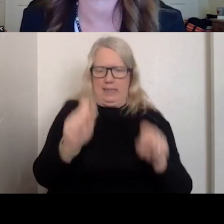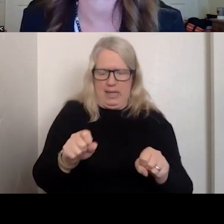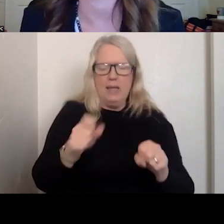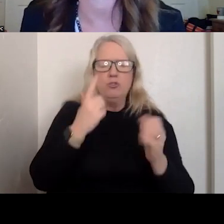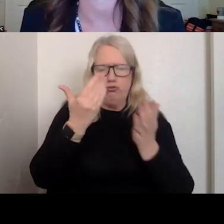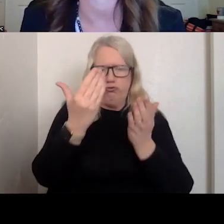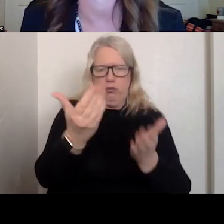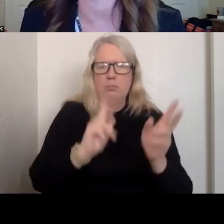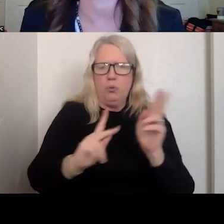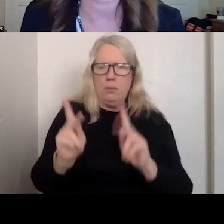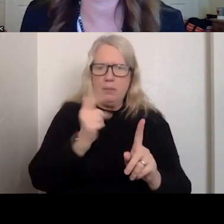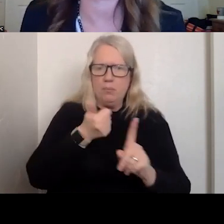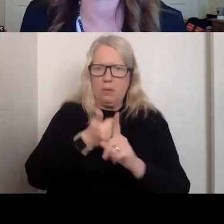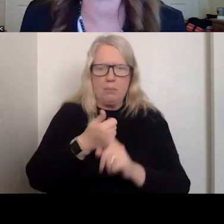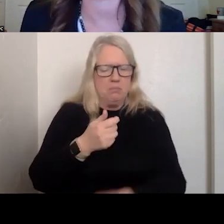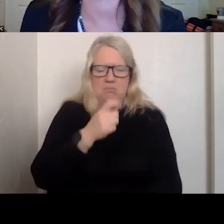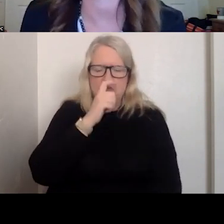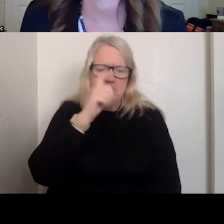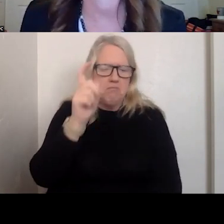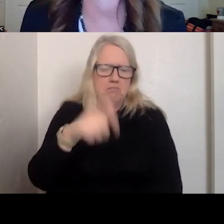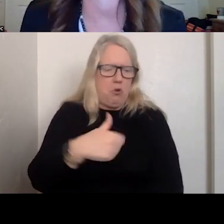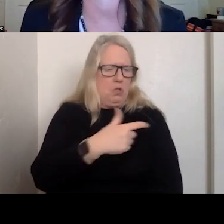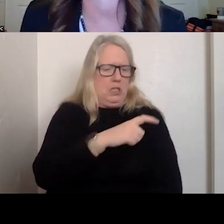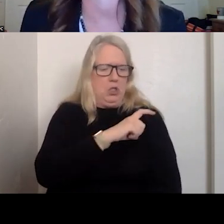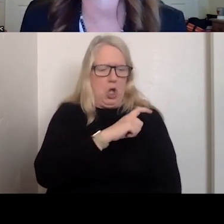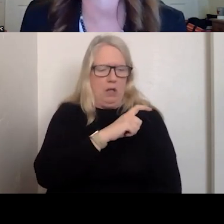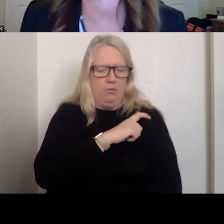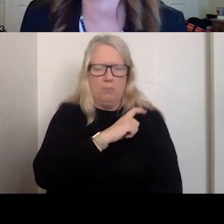THEMSELVES. THEY DON'T NEED LAW ENFORCEMENT TO TRANSPORT FOR